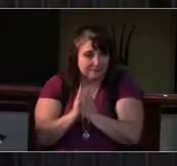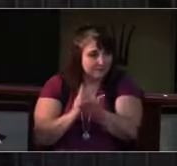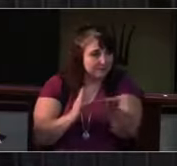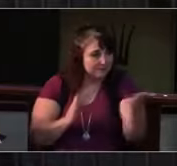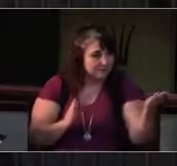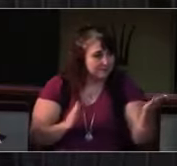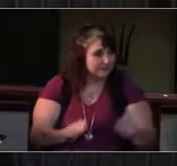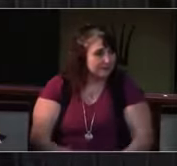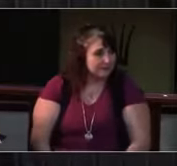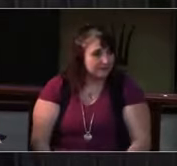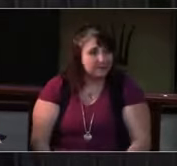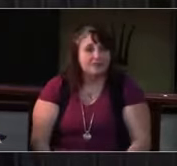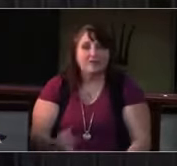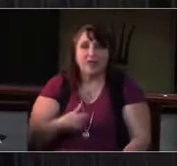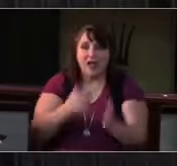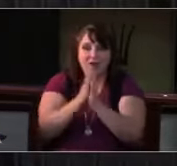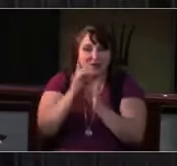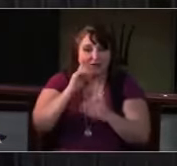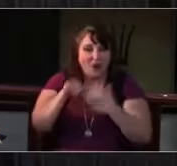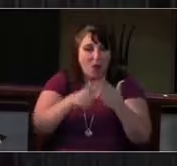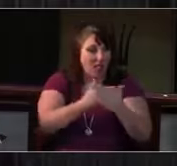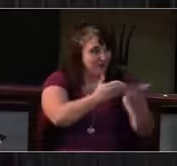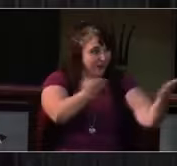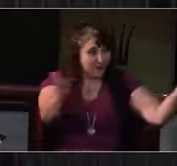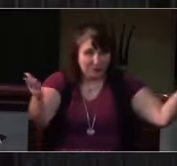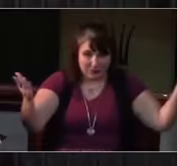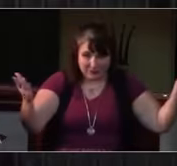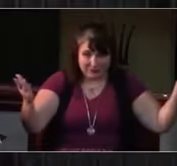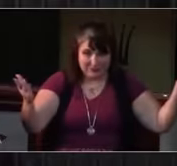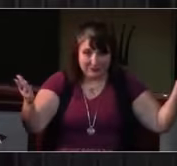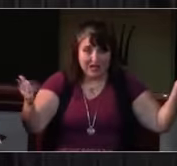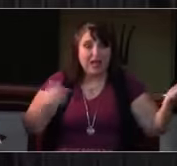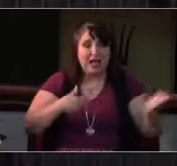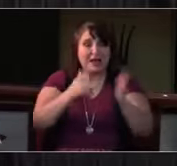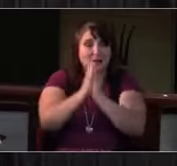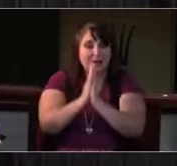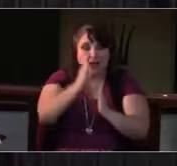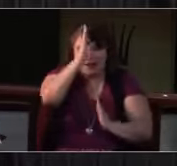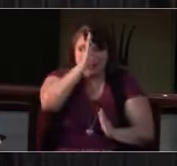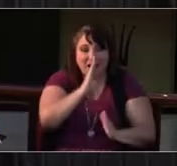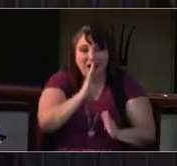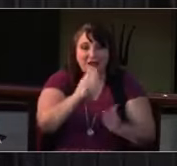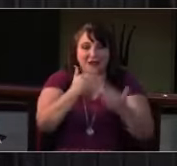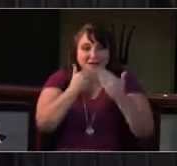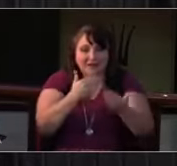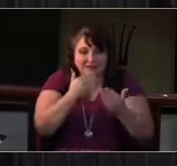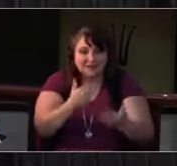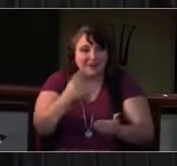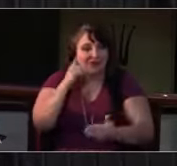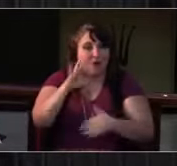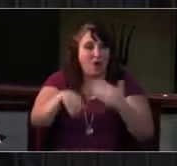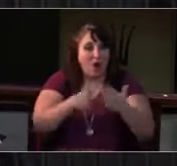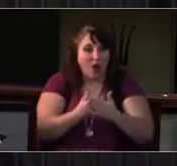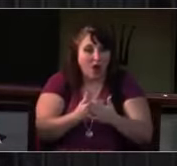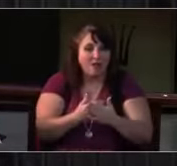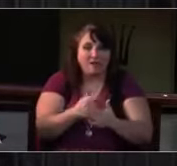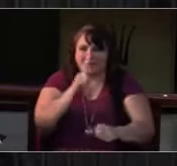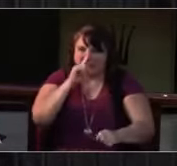Prayers too for Sink's miracle from Covid... miracle recovery from Covid-19 in only a few days.